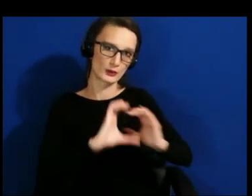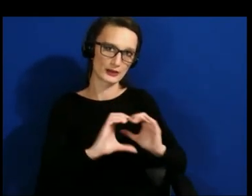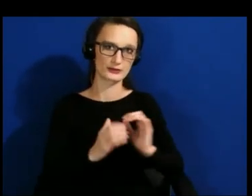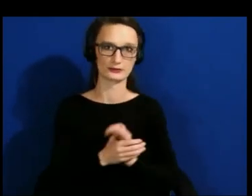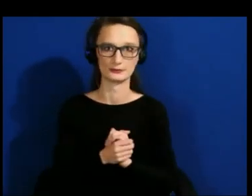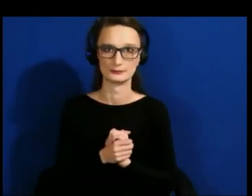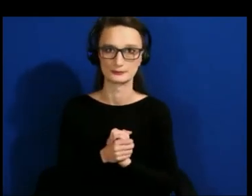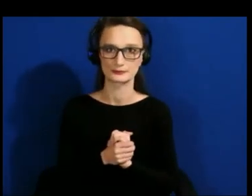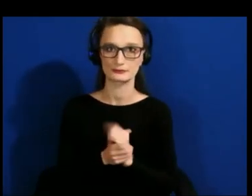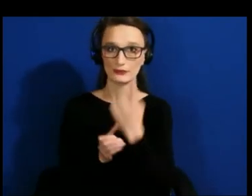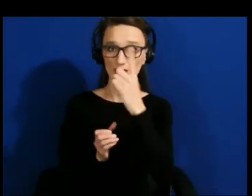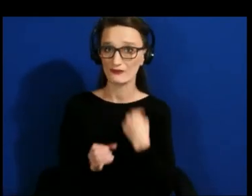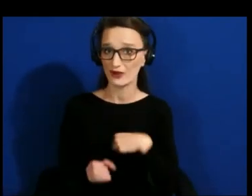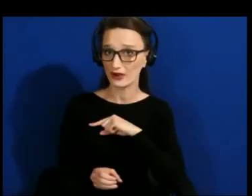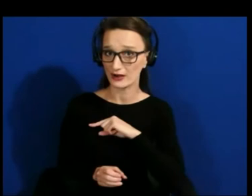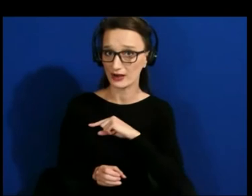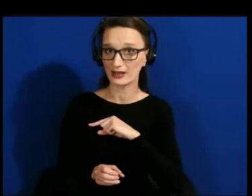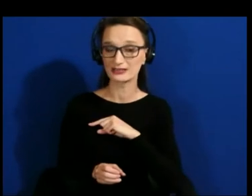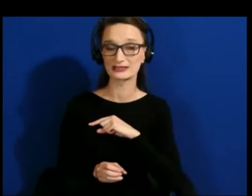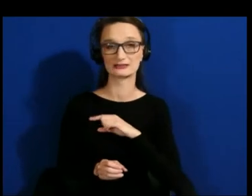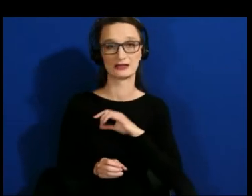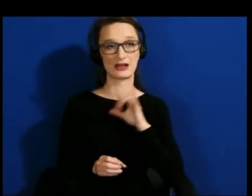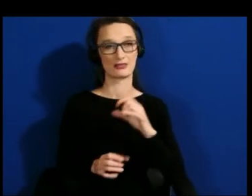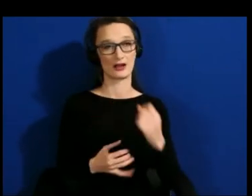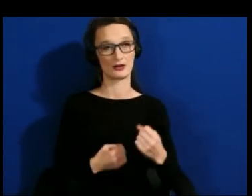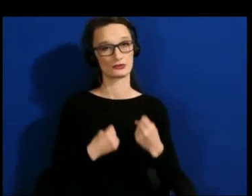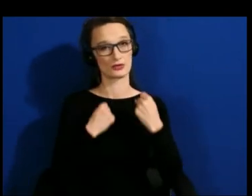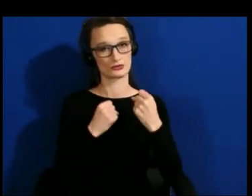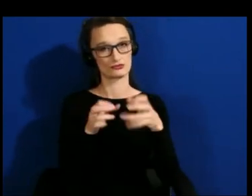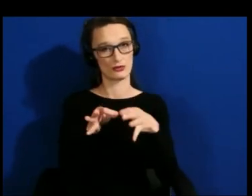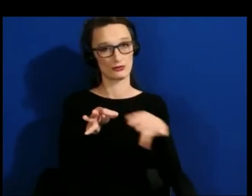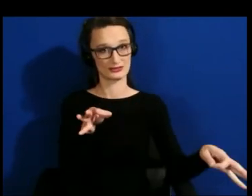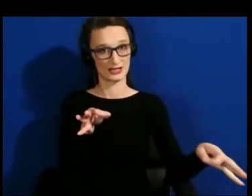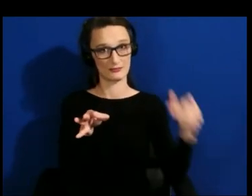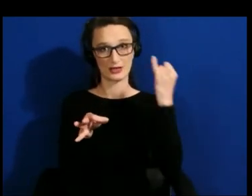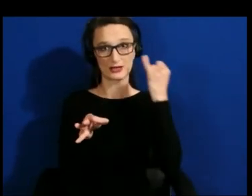that is a bold statement that we believe that communication is, in fact, a human right, it's a